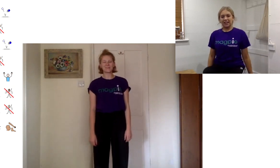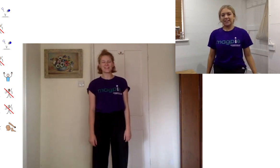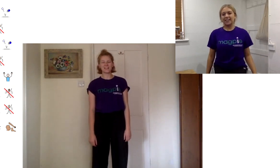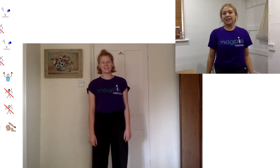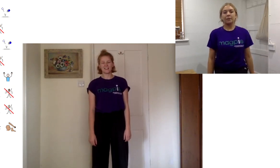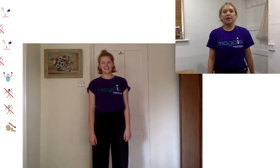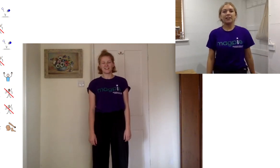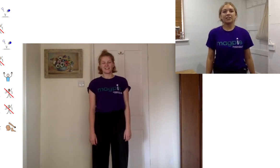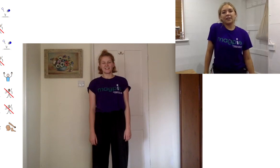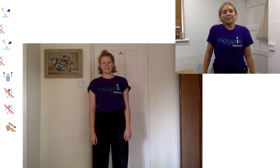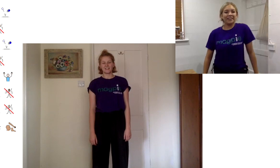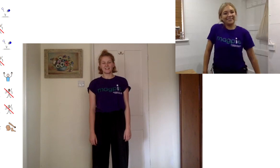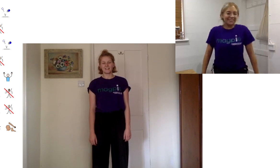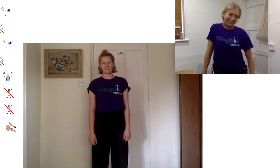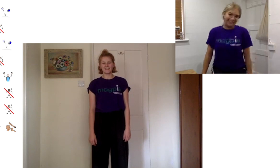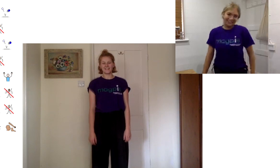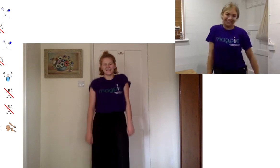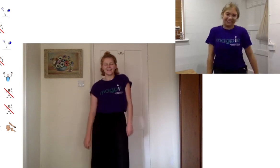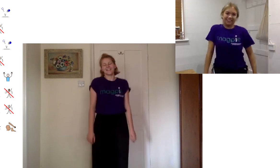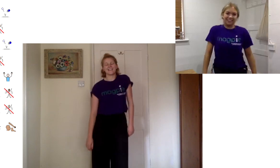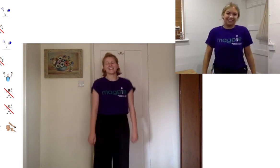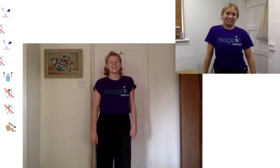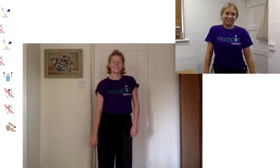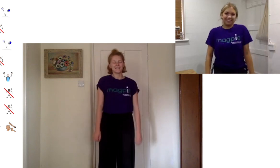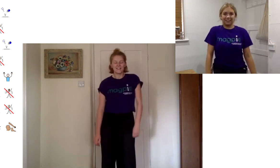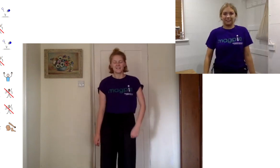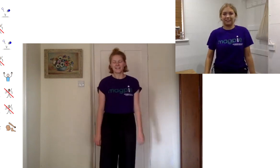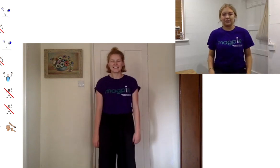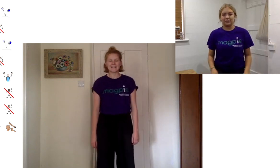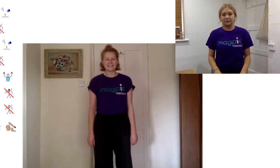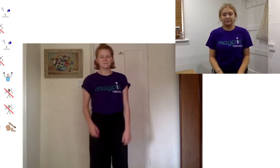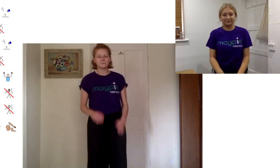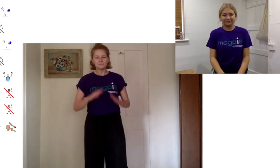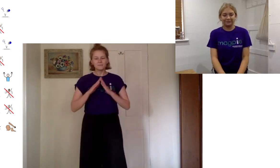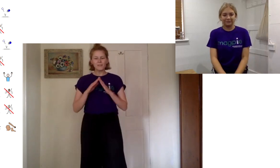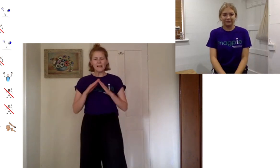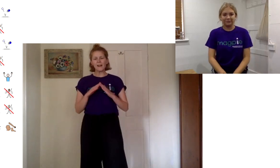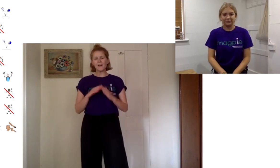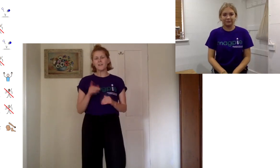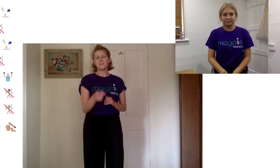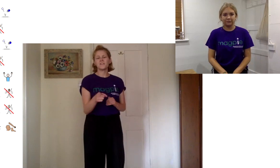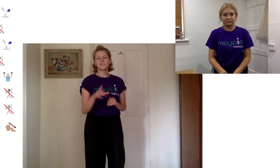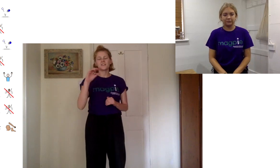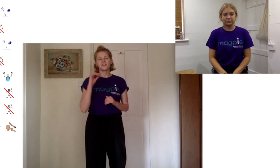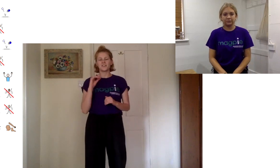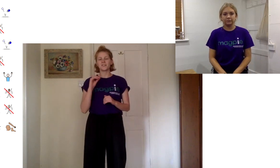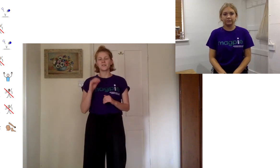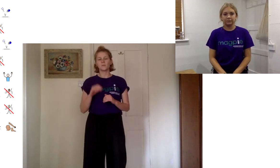and then i might shake my shoulders lovely fantastic at home you can choose which